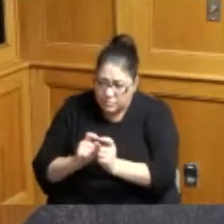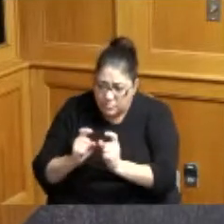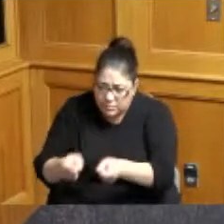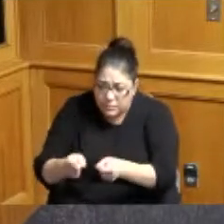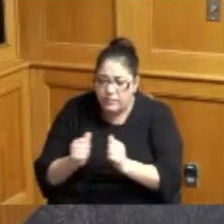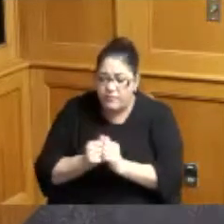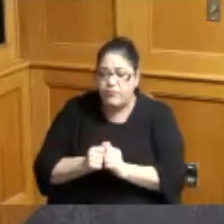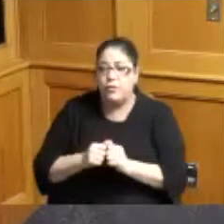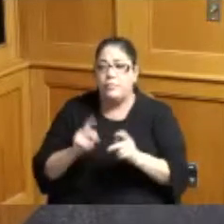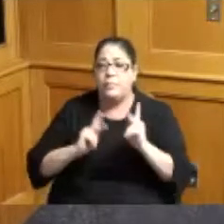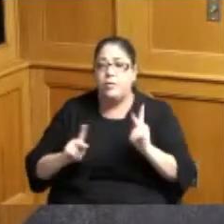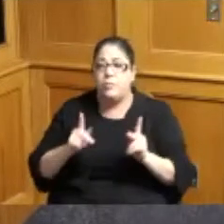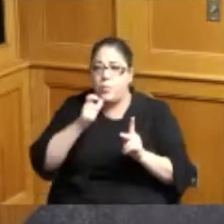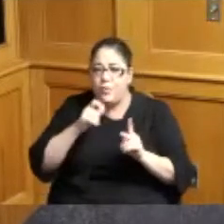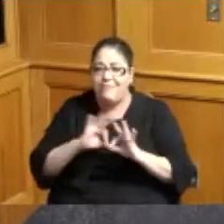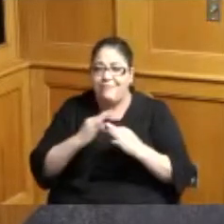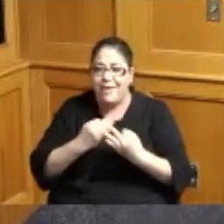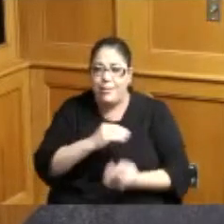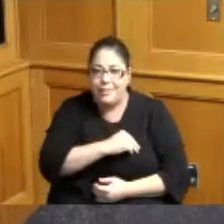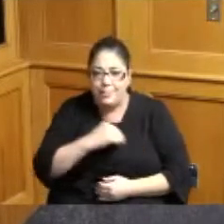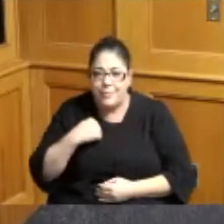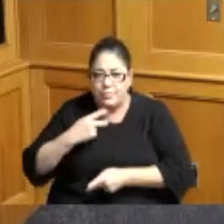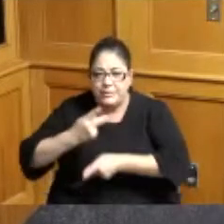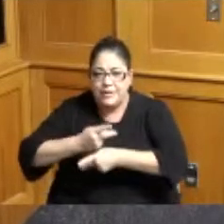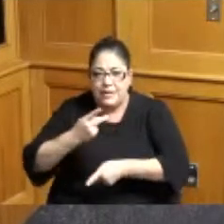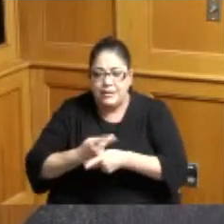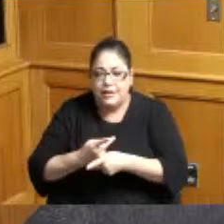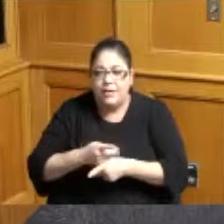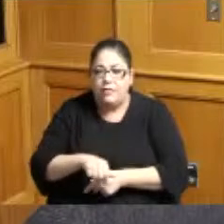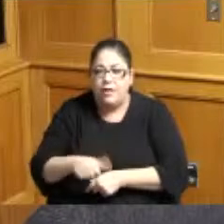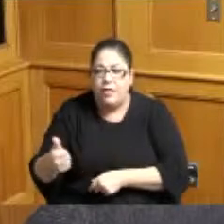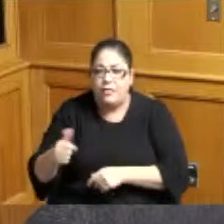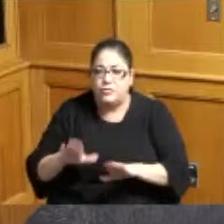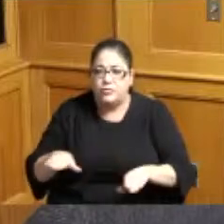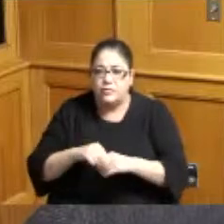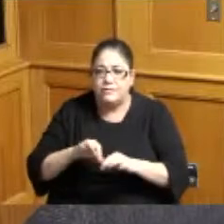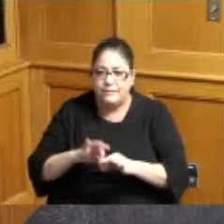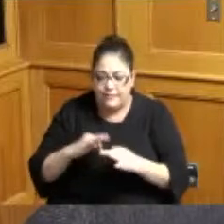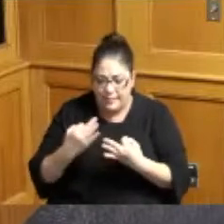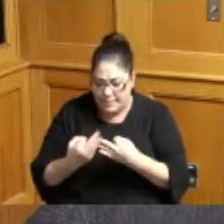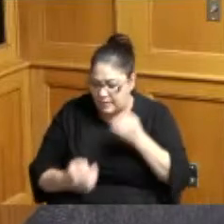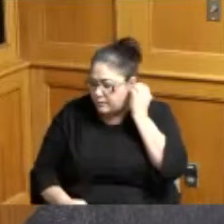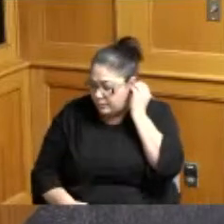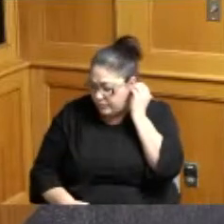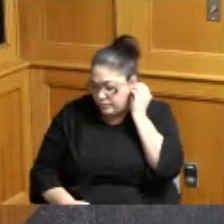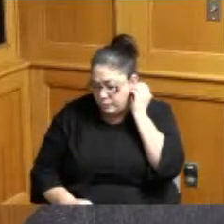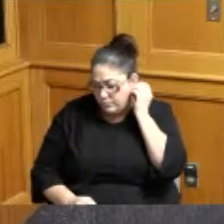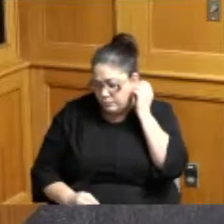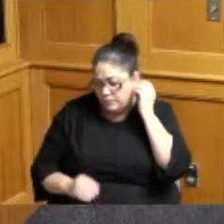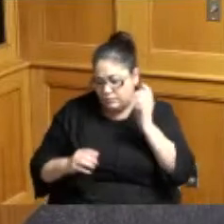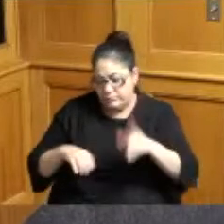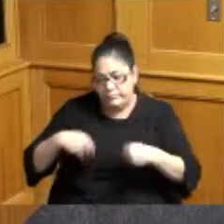kinship providers giving them a monthly subsidy and other help and whereas September is recognized